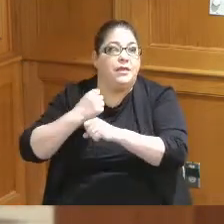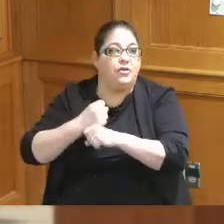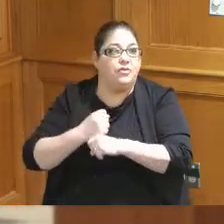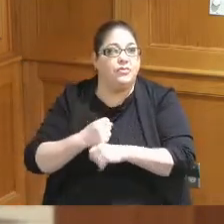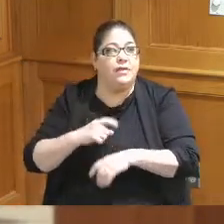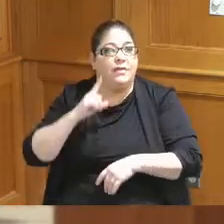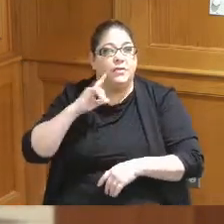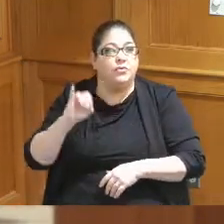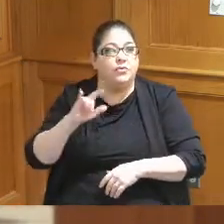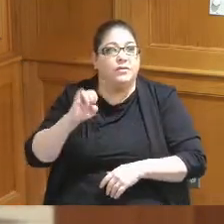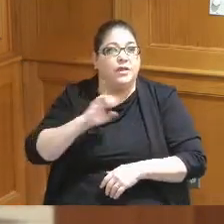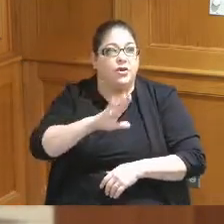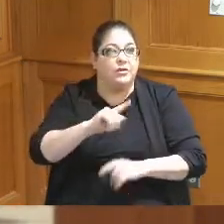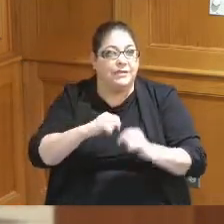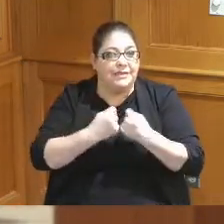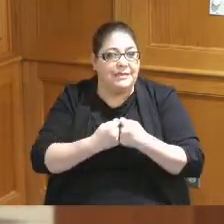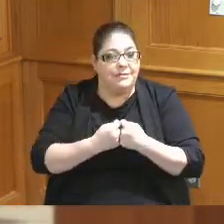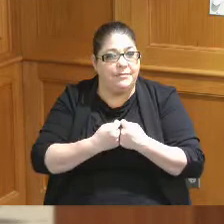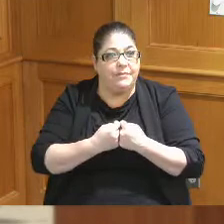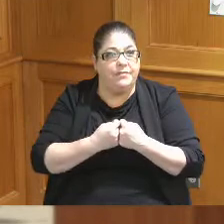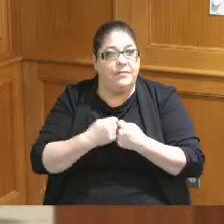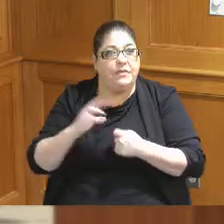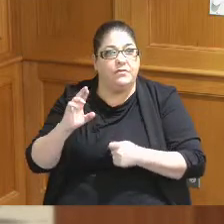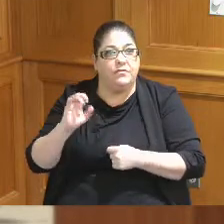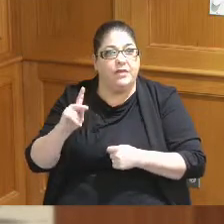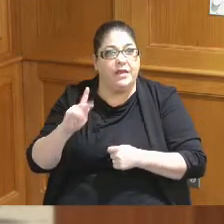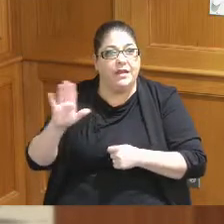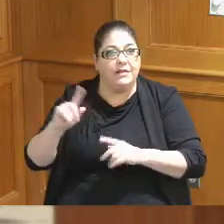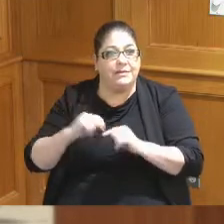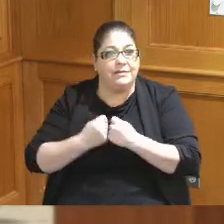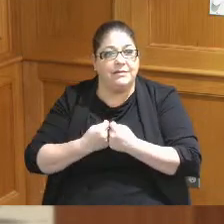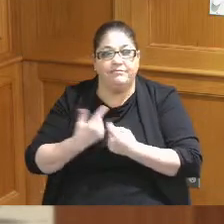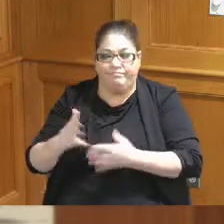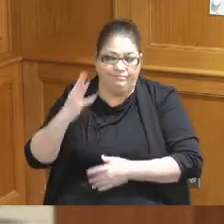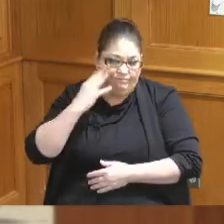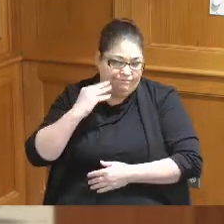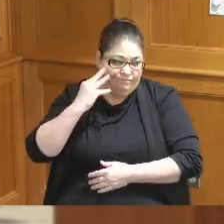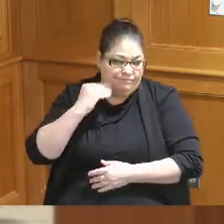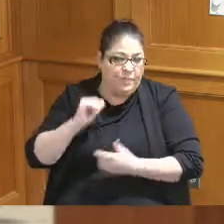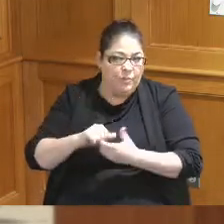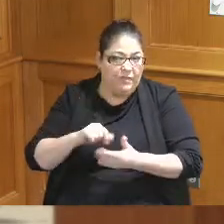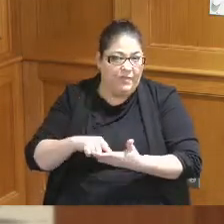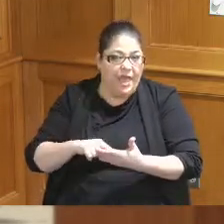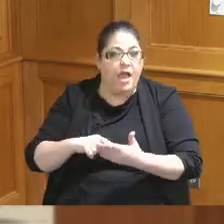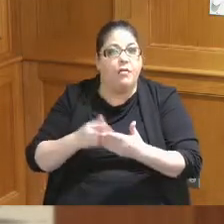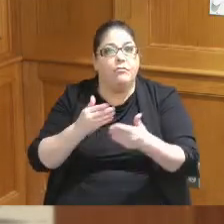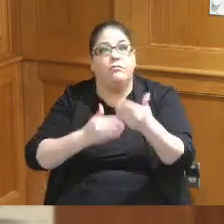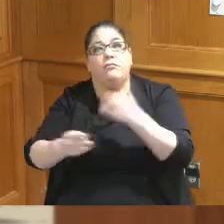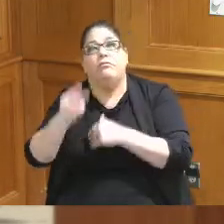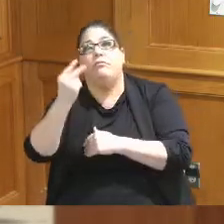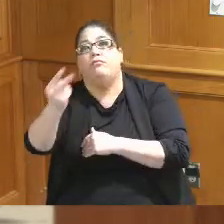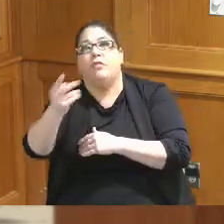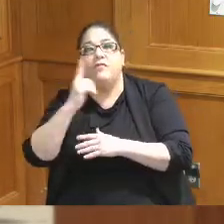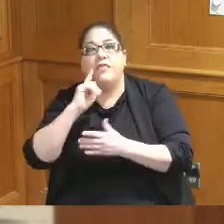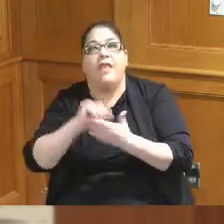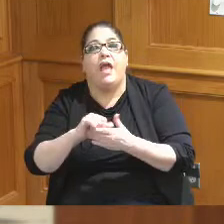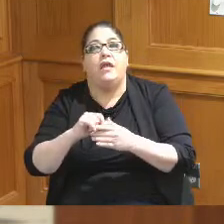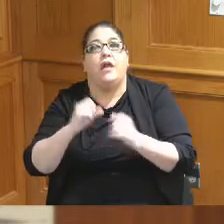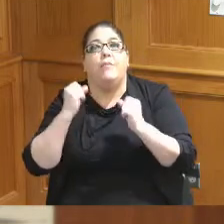and her team and Rick and his team are already working on this and we can present sort of what